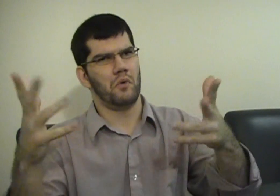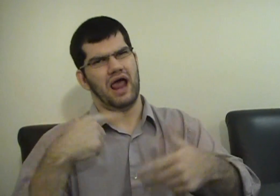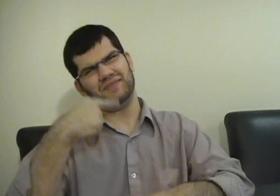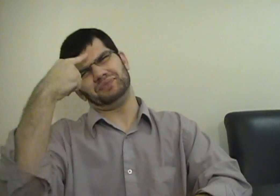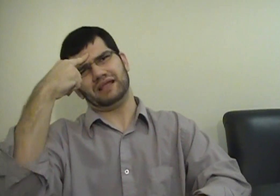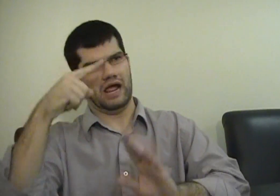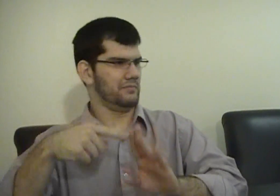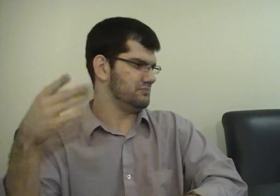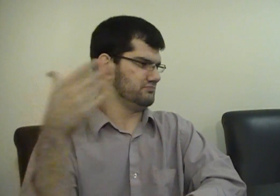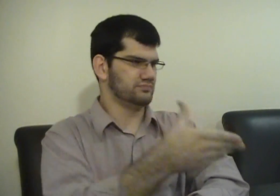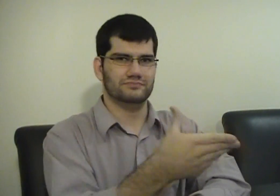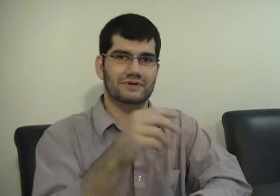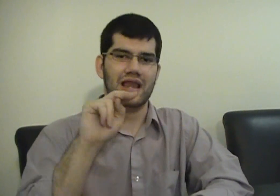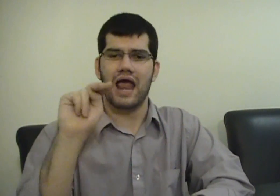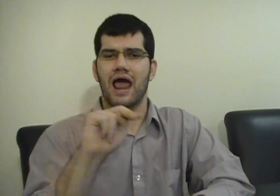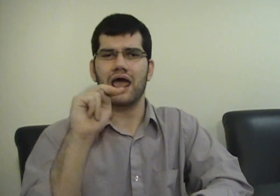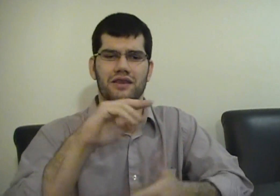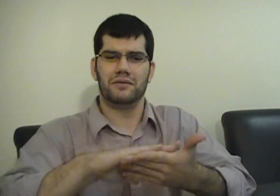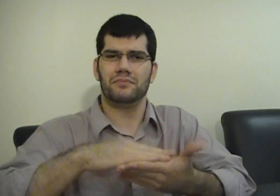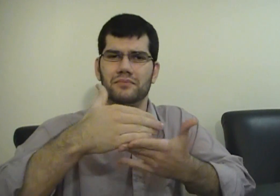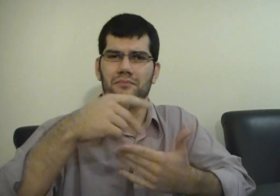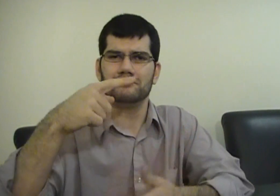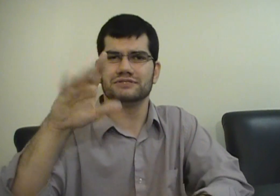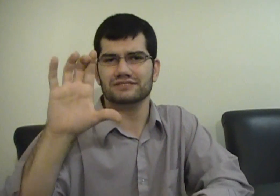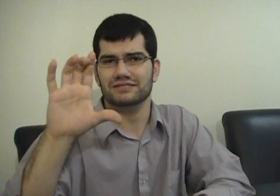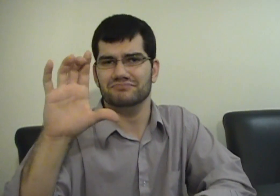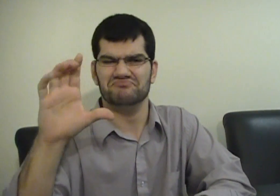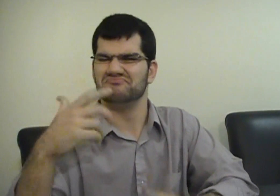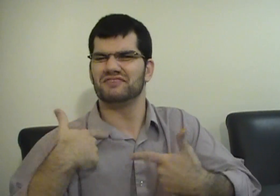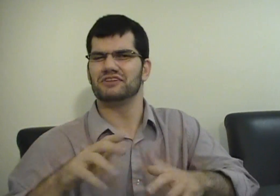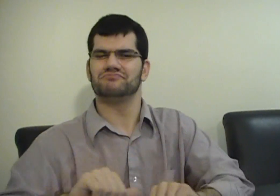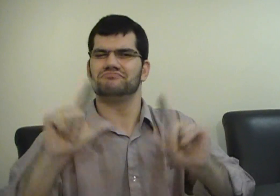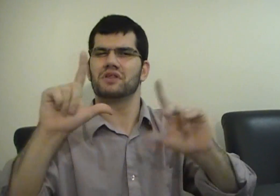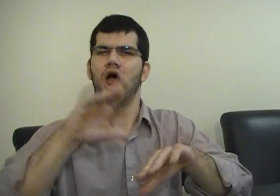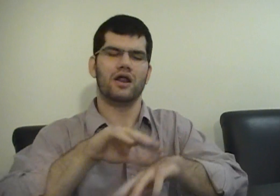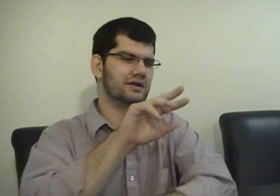I posted it on